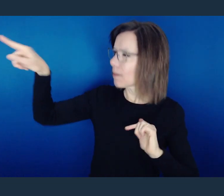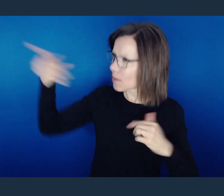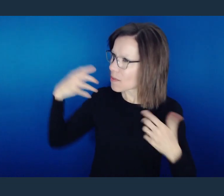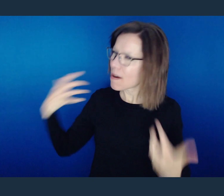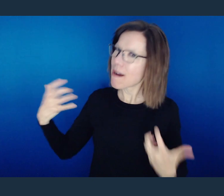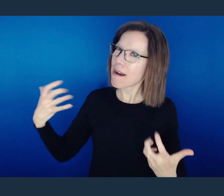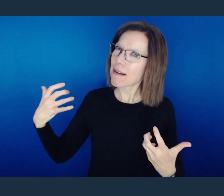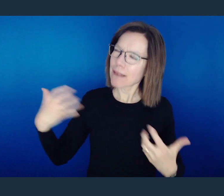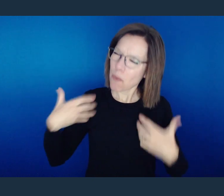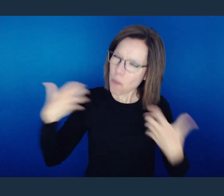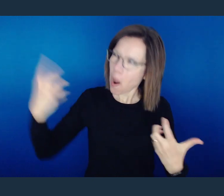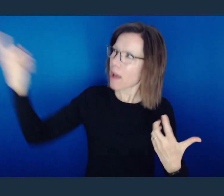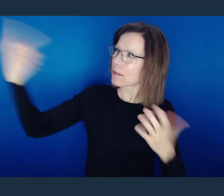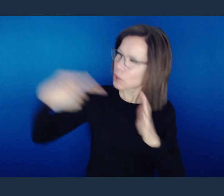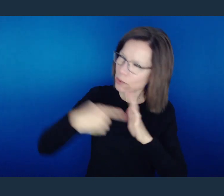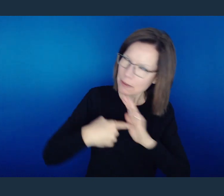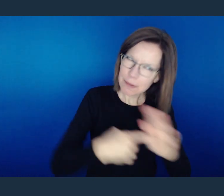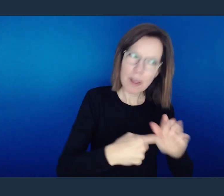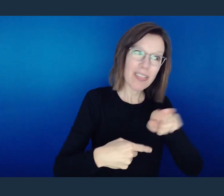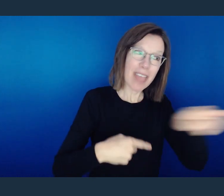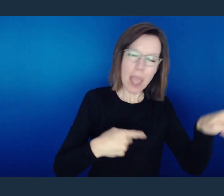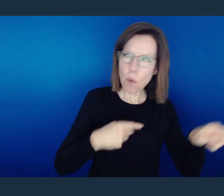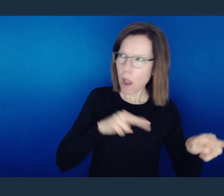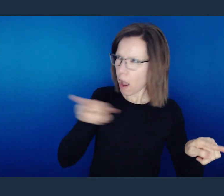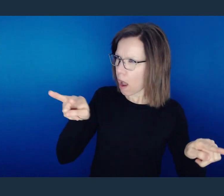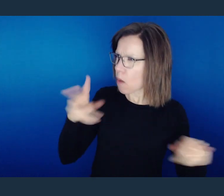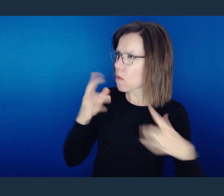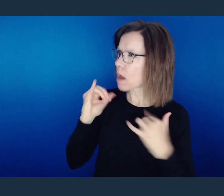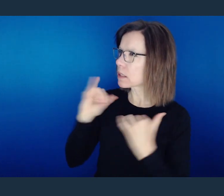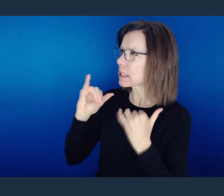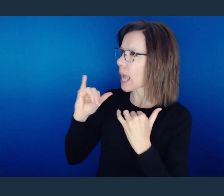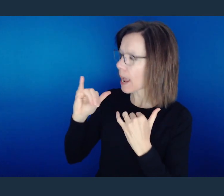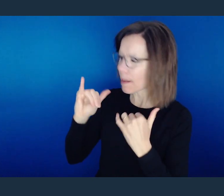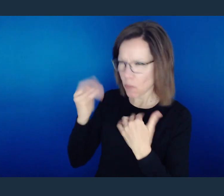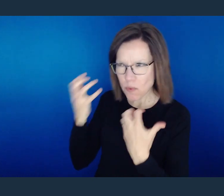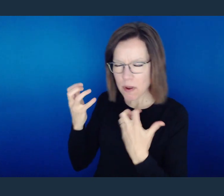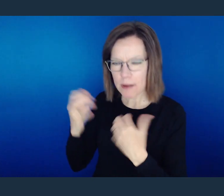lives, and in seeing it, desire that for themselves.